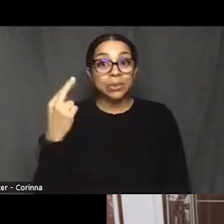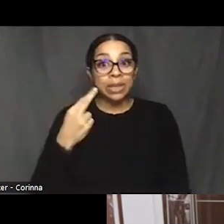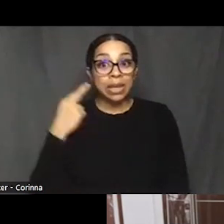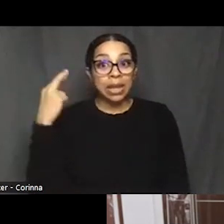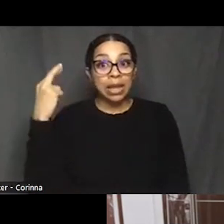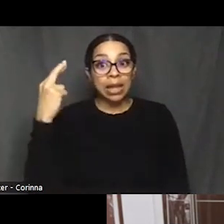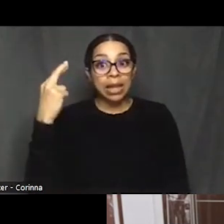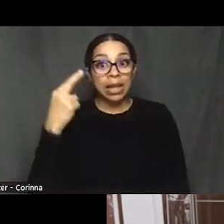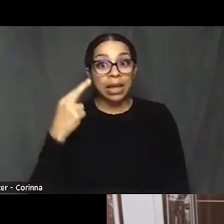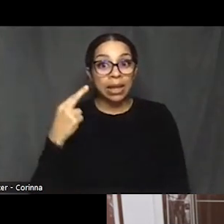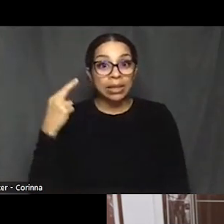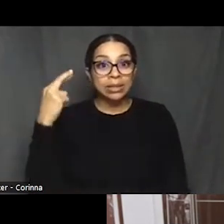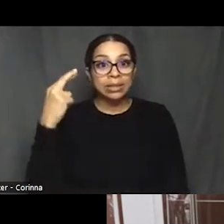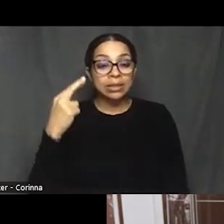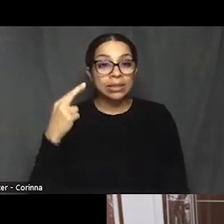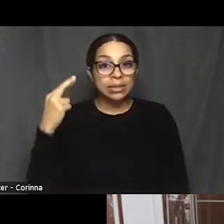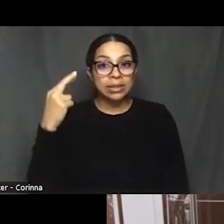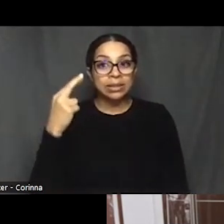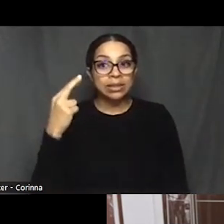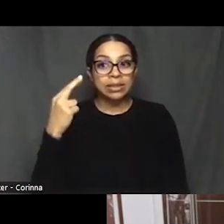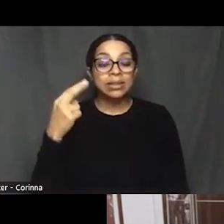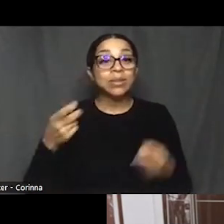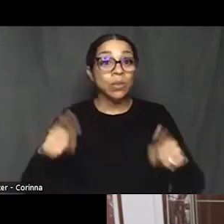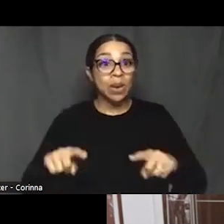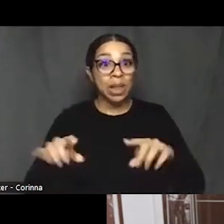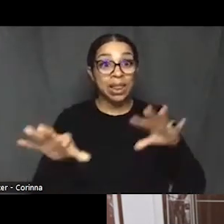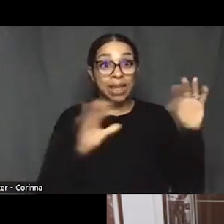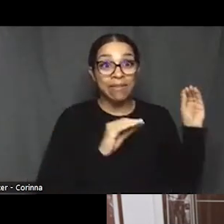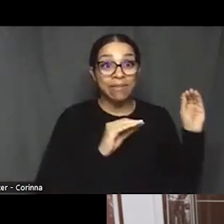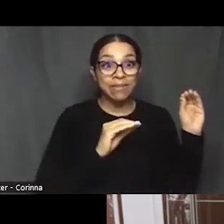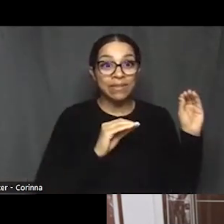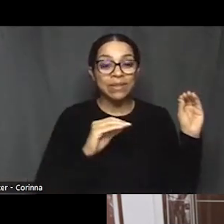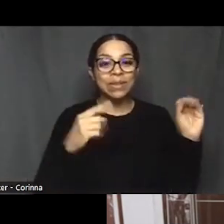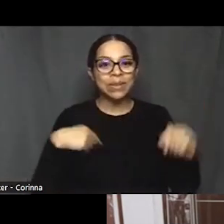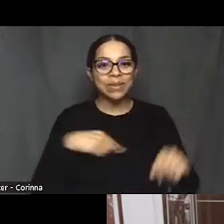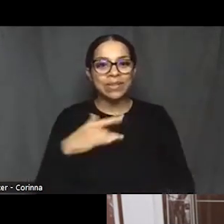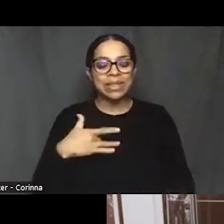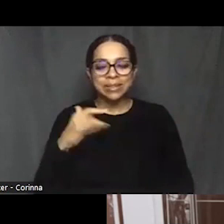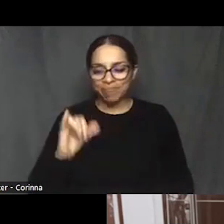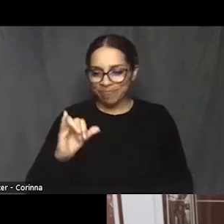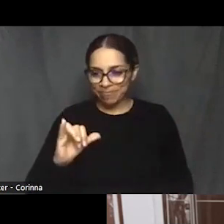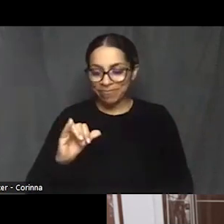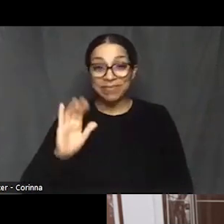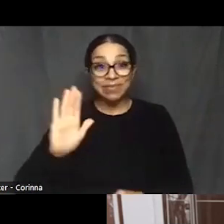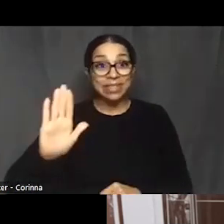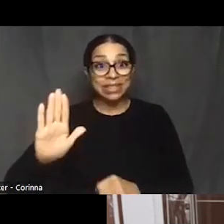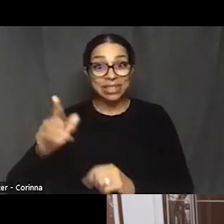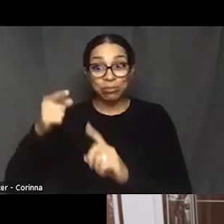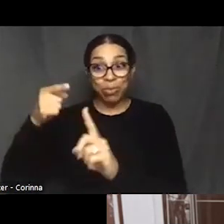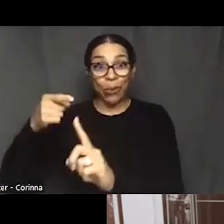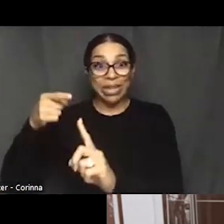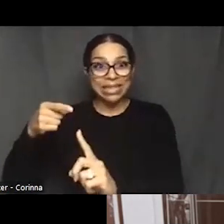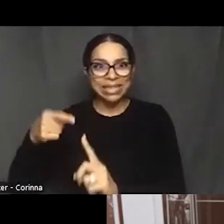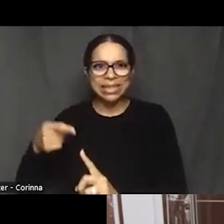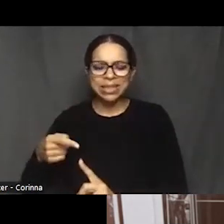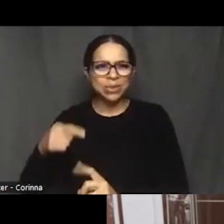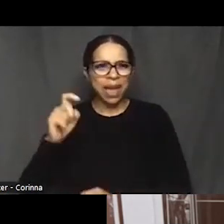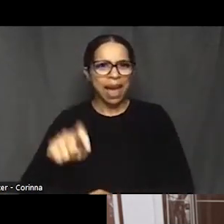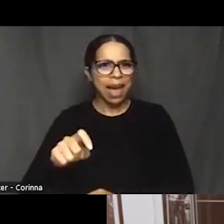as we left, we were like, okay, we have to refute these points. And so we we decided the best way to do